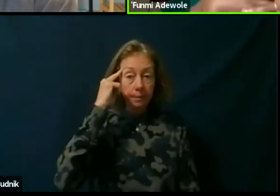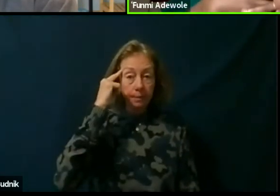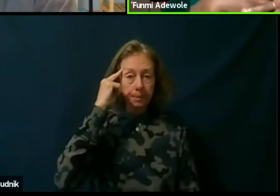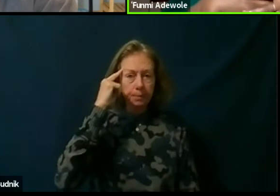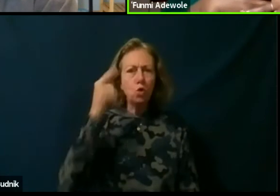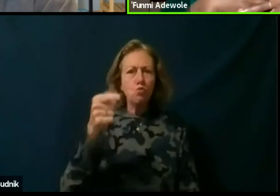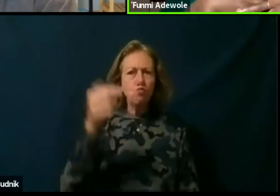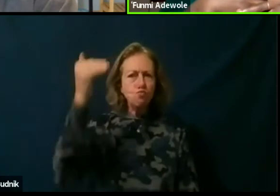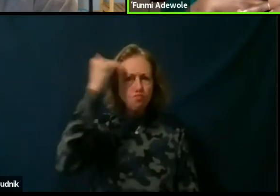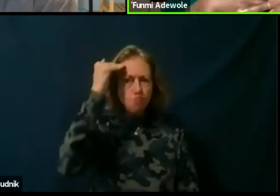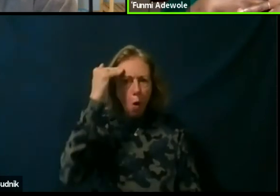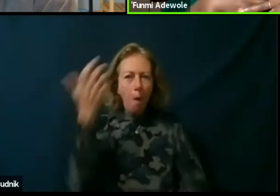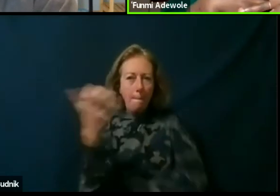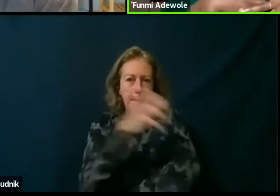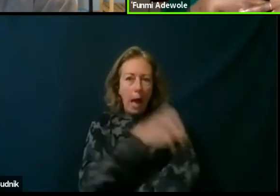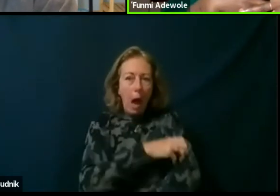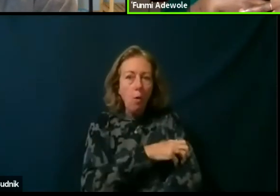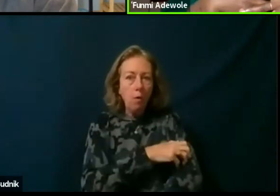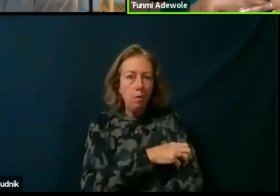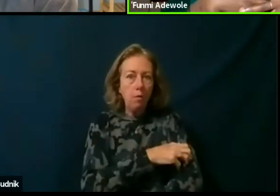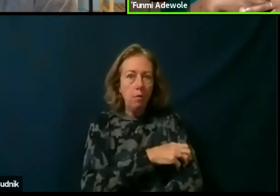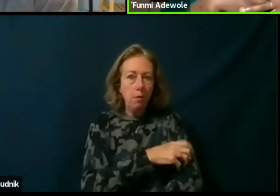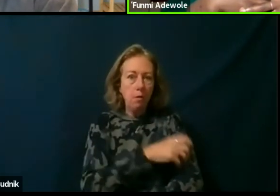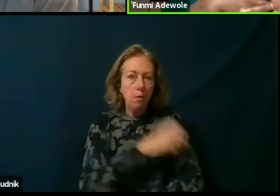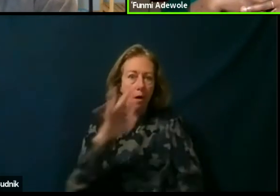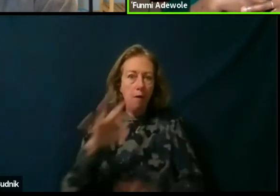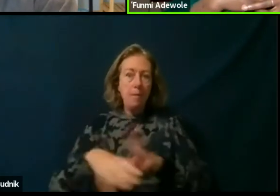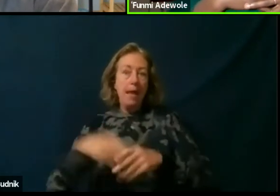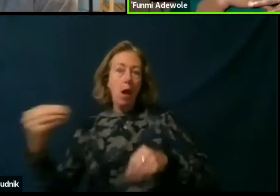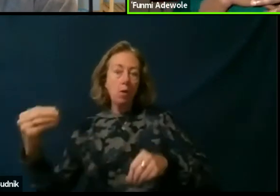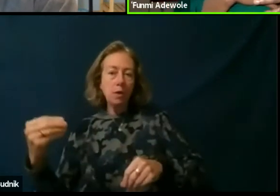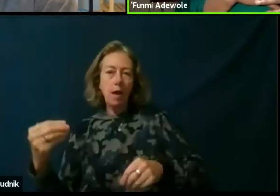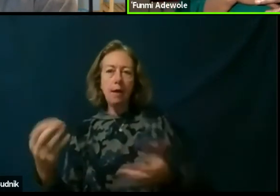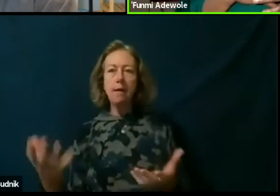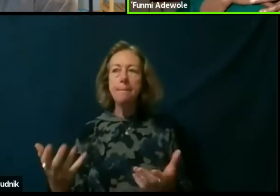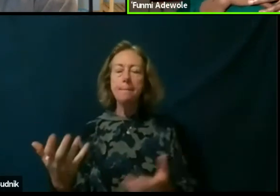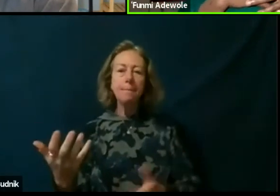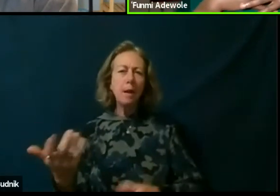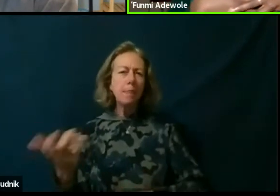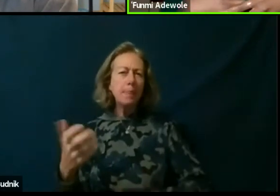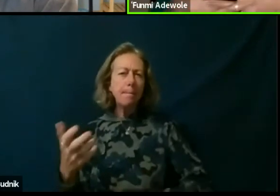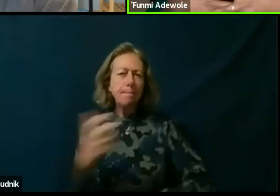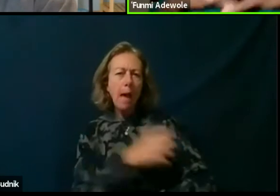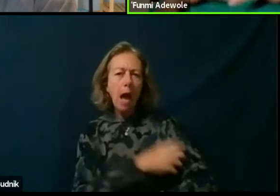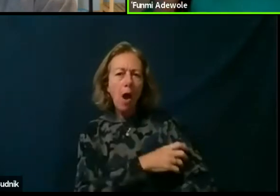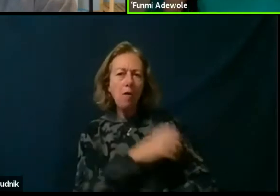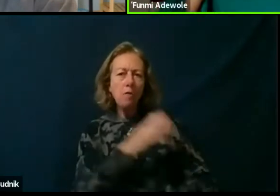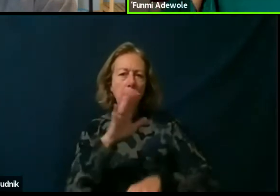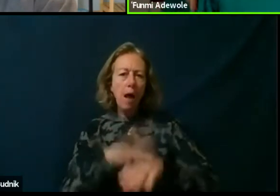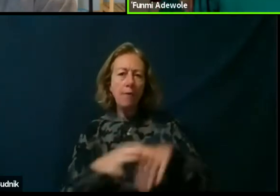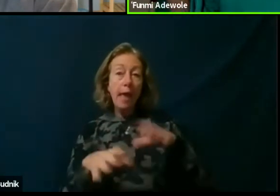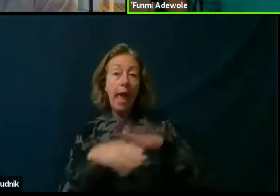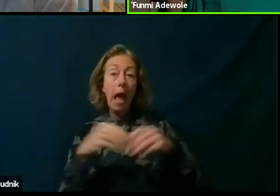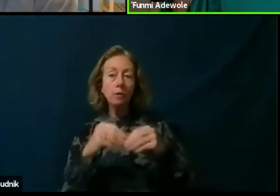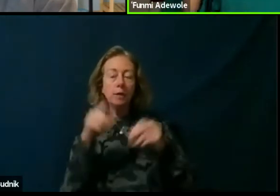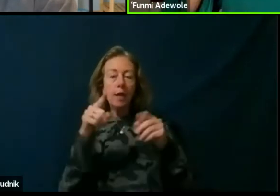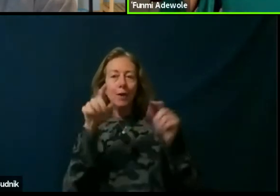of being the outside, the power of being on the outside is that you can have that, you know,